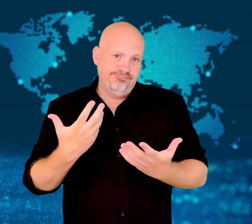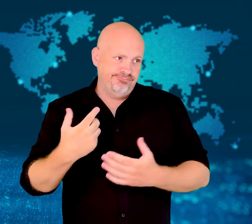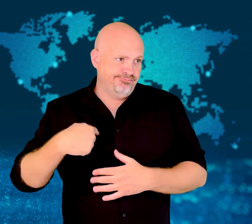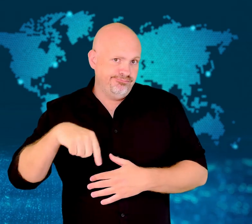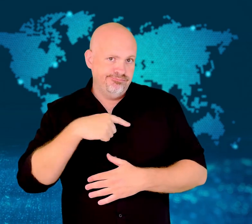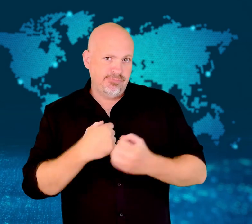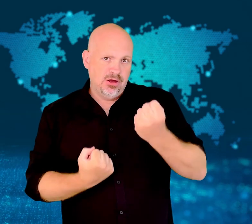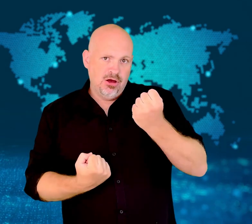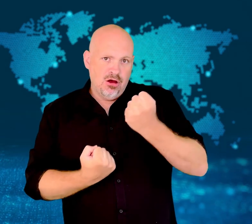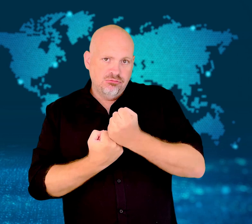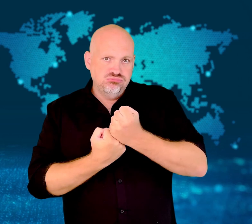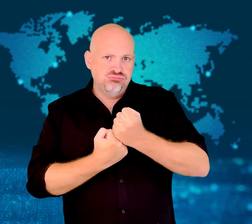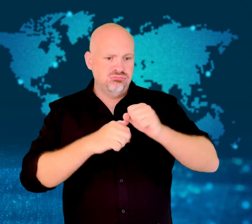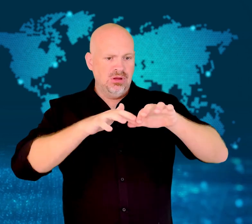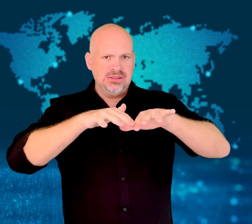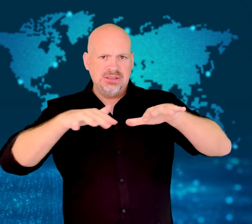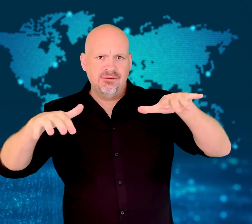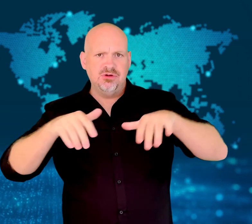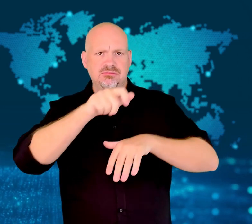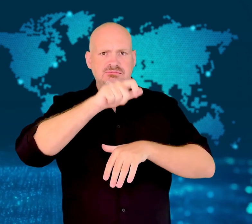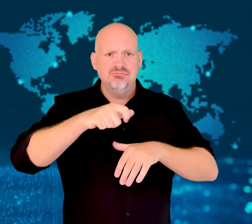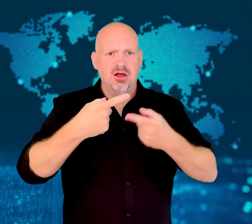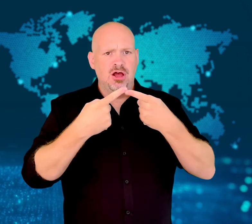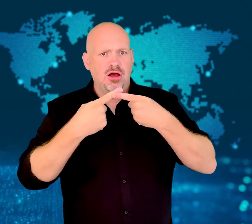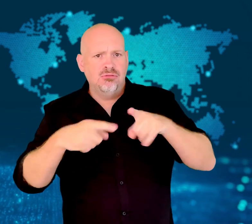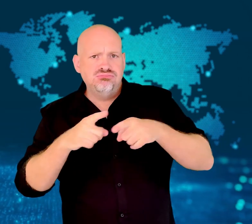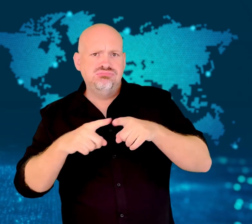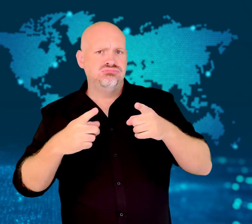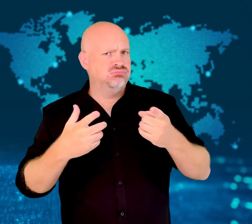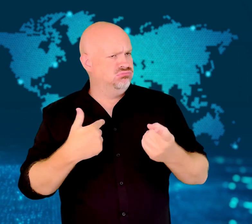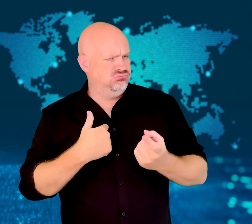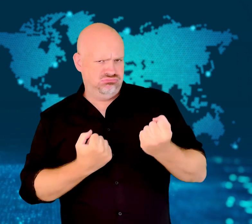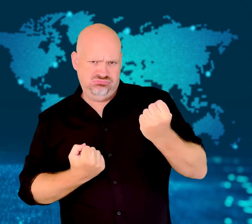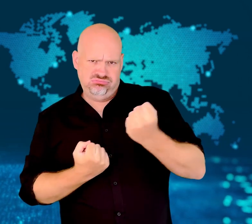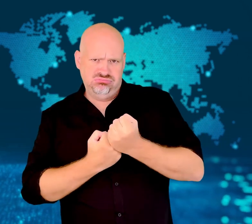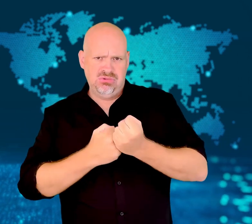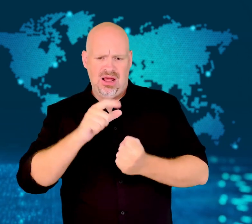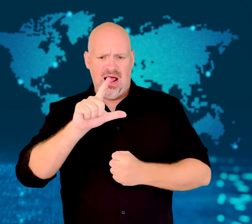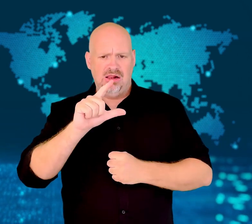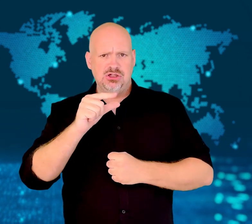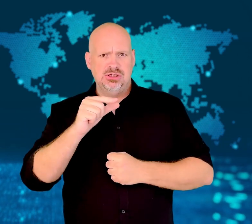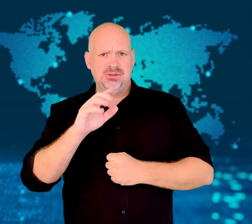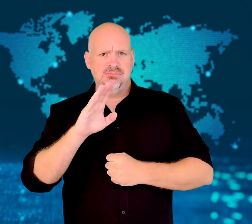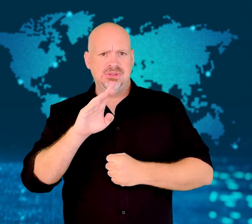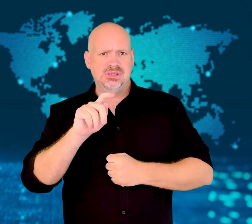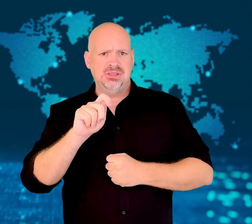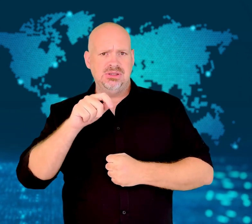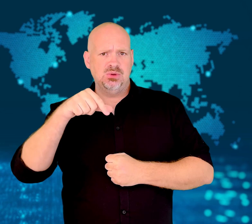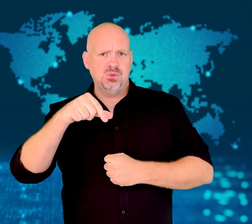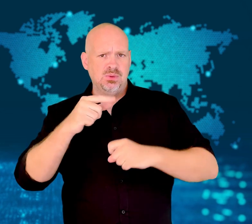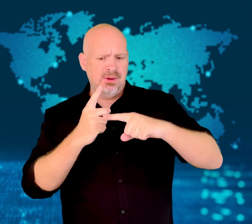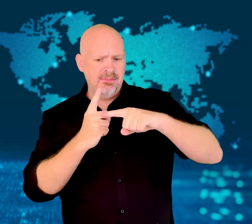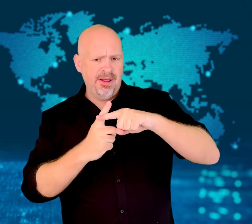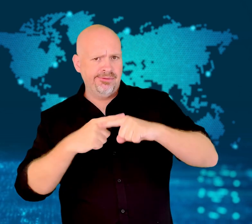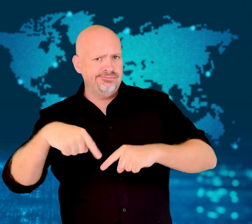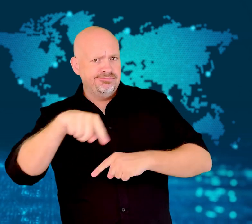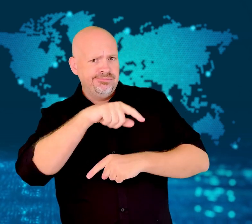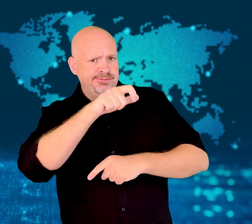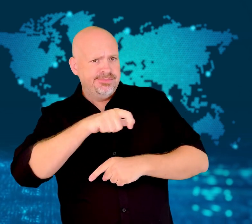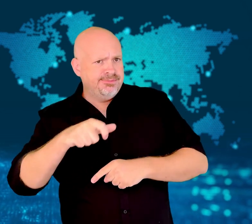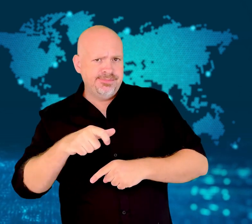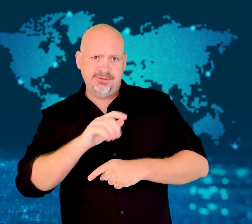Amazon said that it supports diversity and believes the rights of